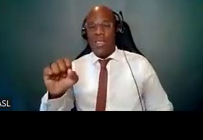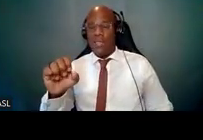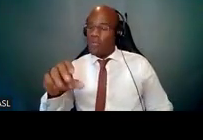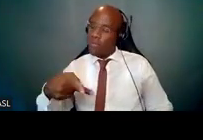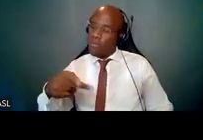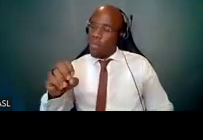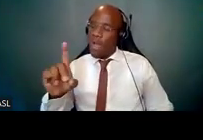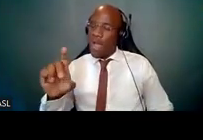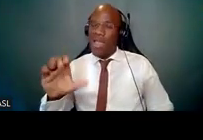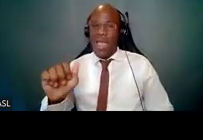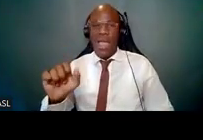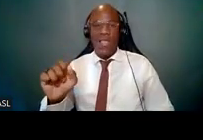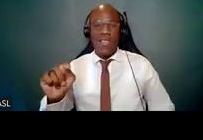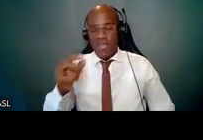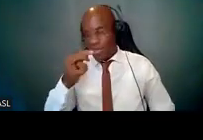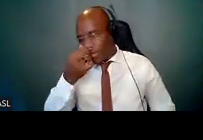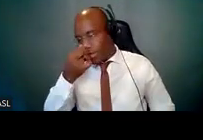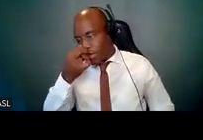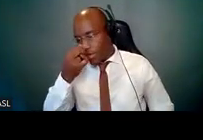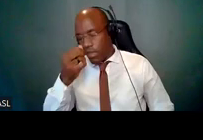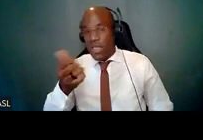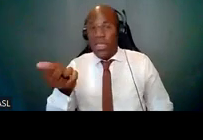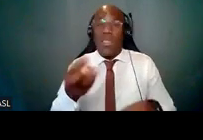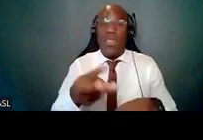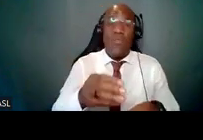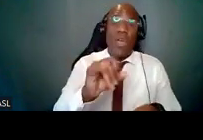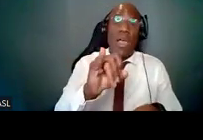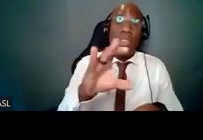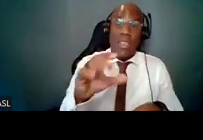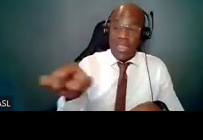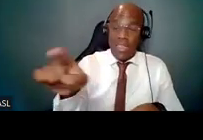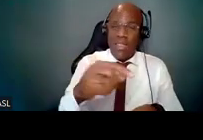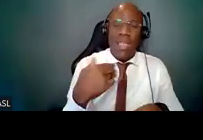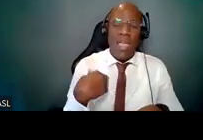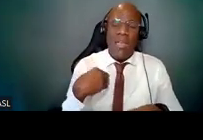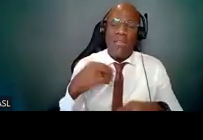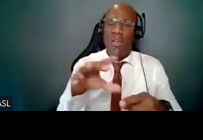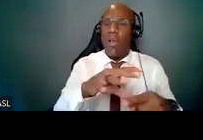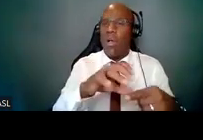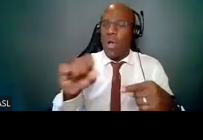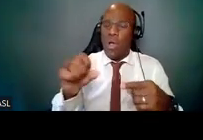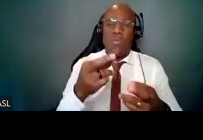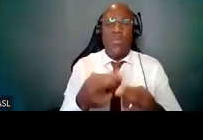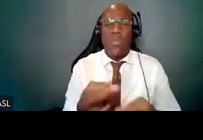So several NIH ICs have additional awesome resources in addition to their websites.